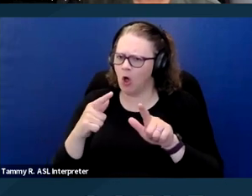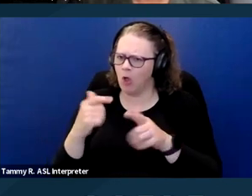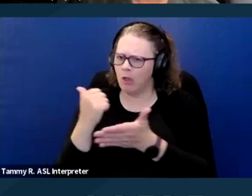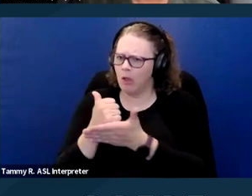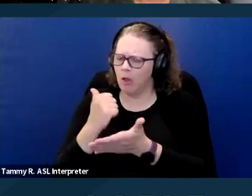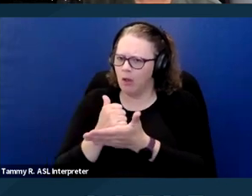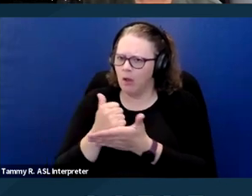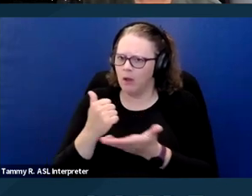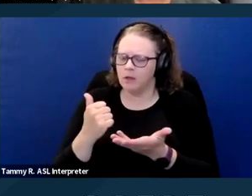Next slide.